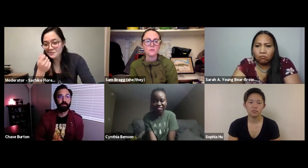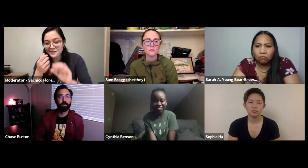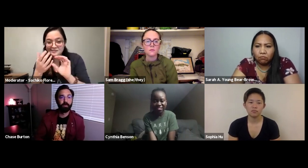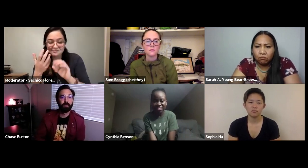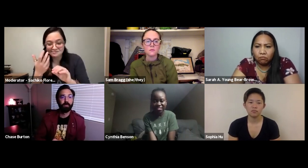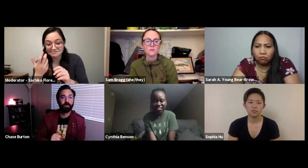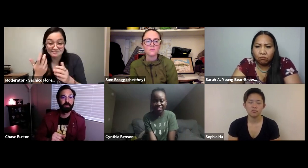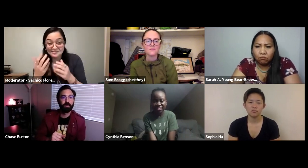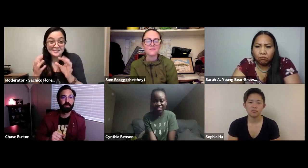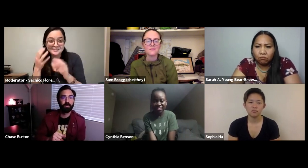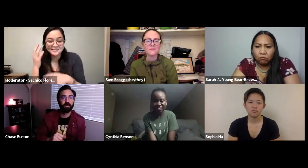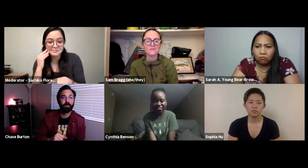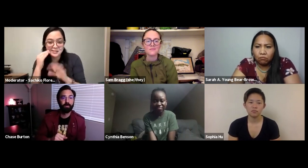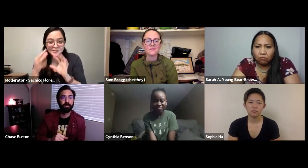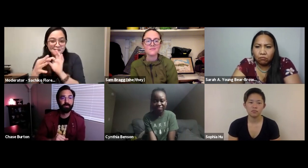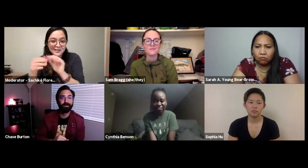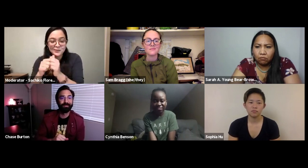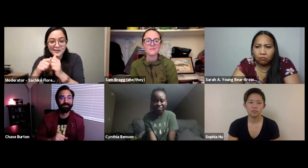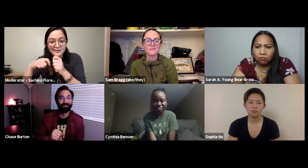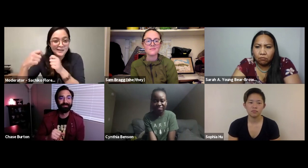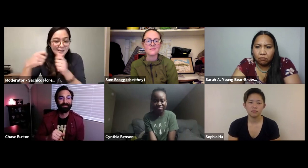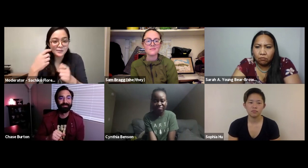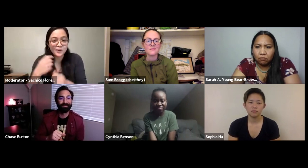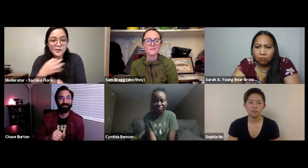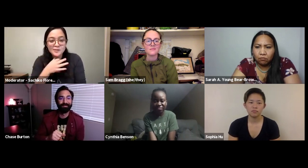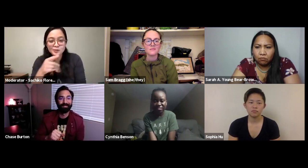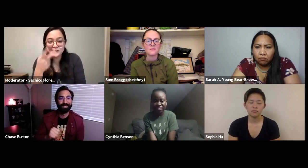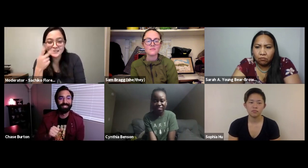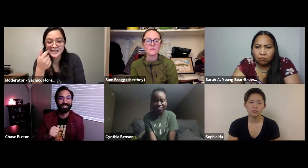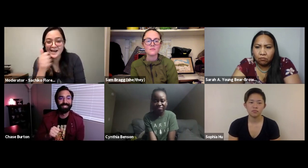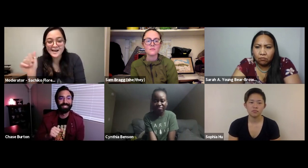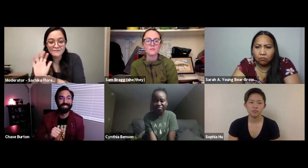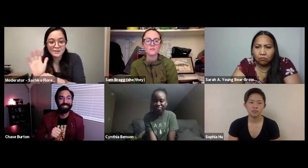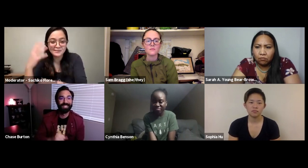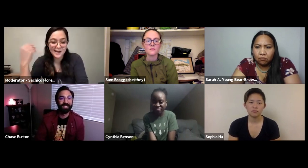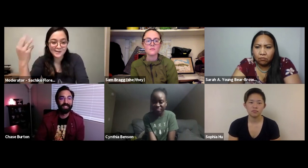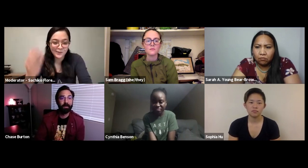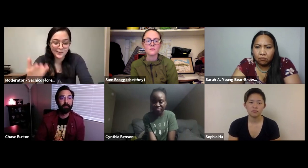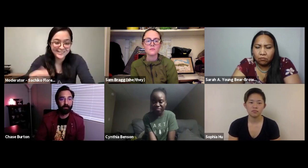I know chase you have a little bit of experience with filmmaking so have you